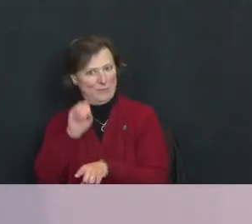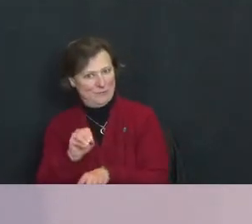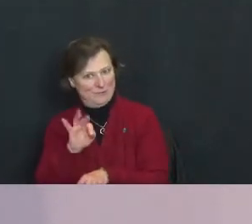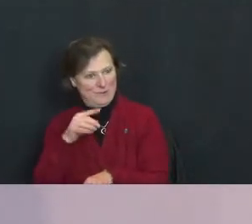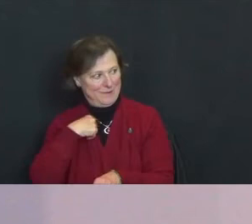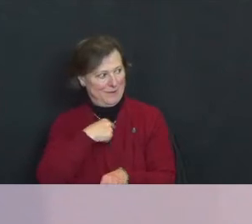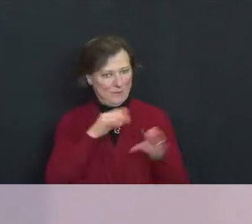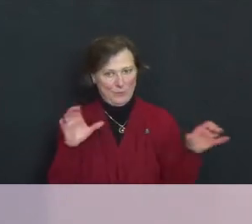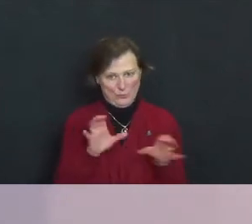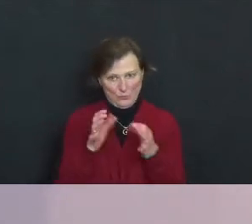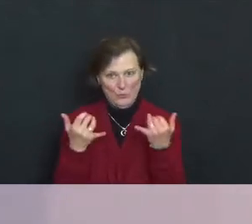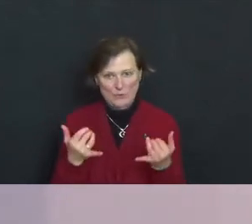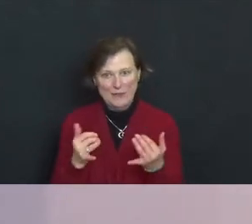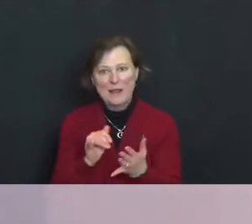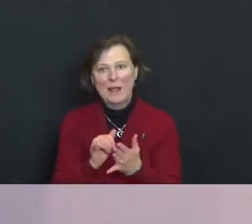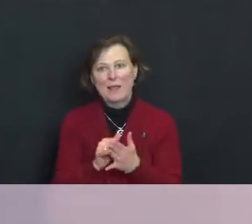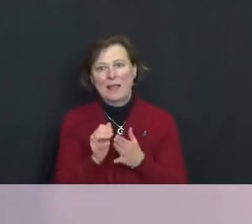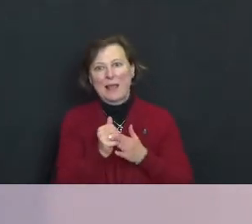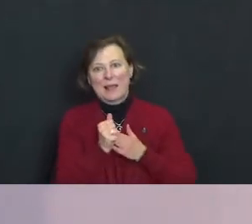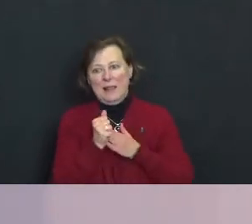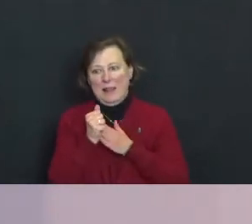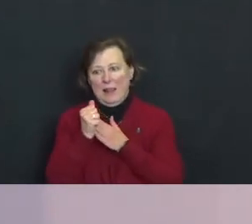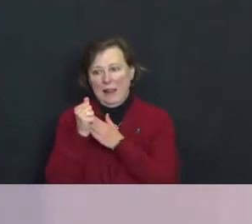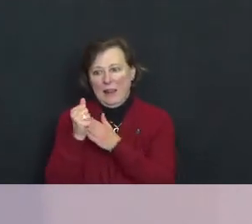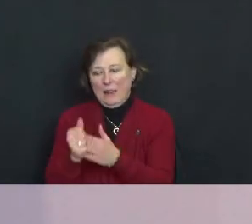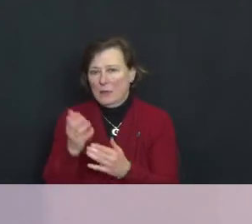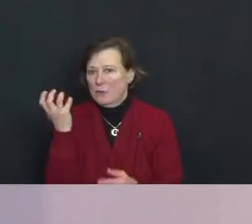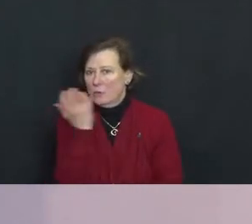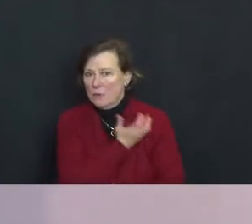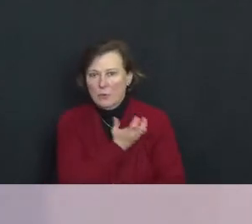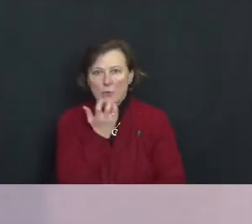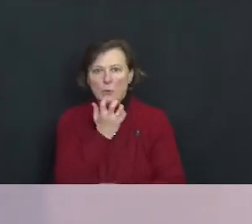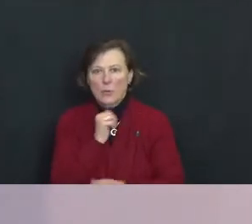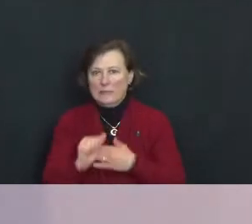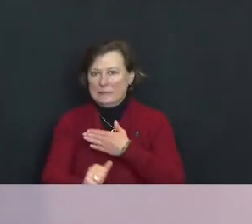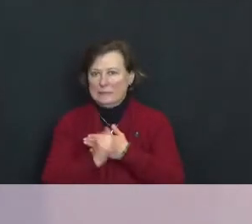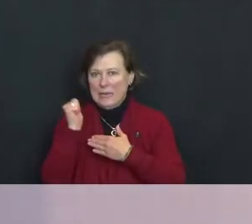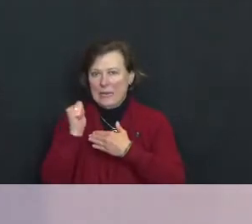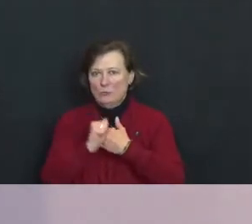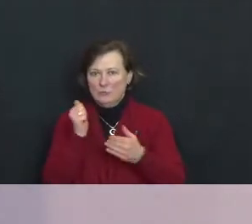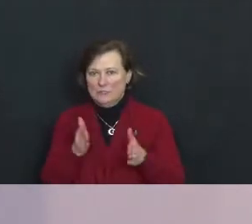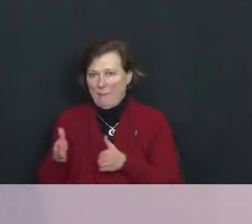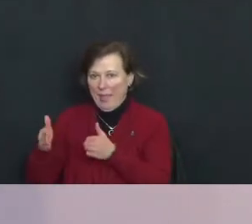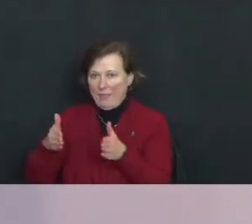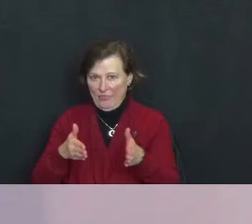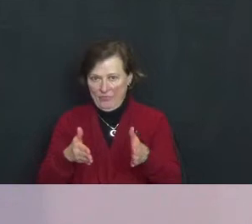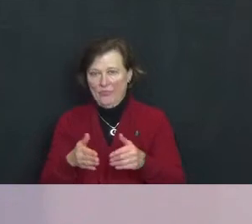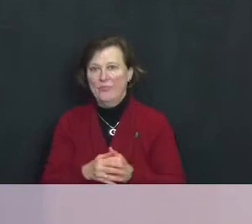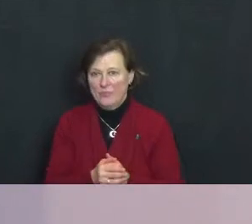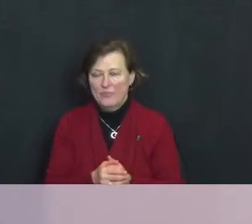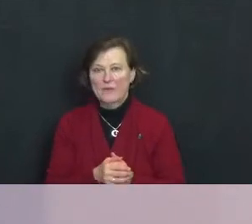right now, this leads us down a very, very dangerous path